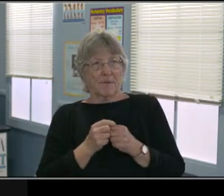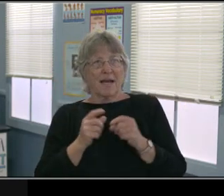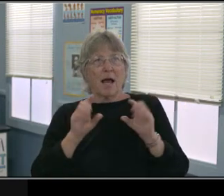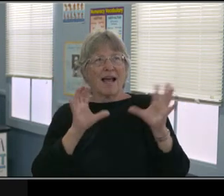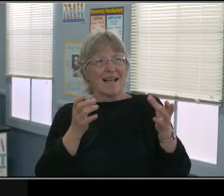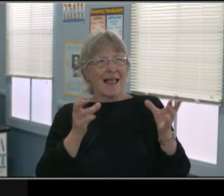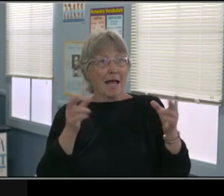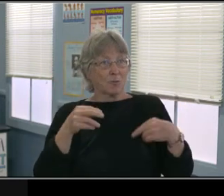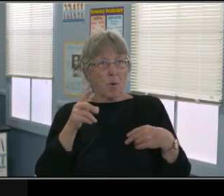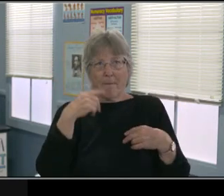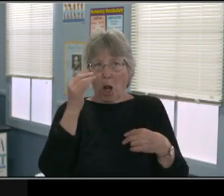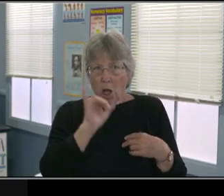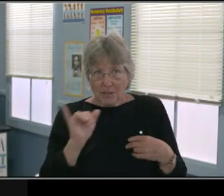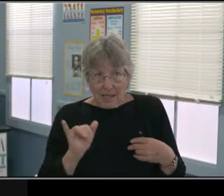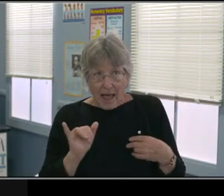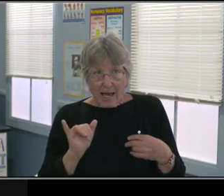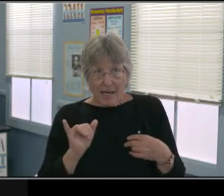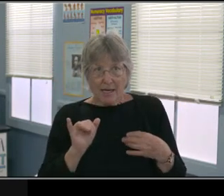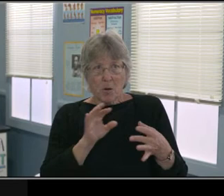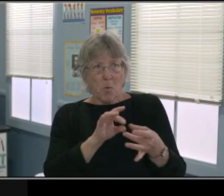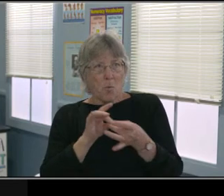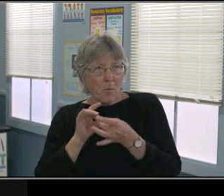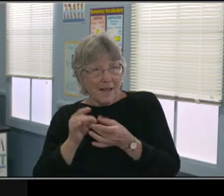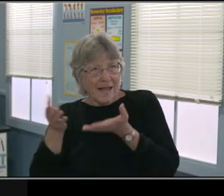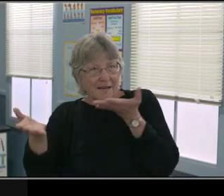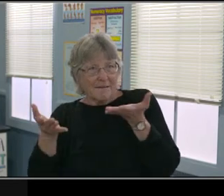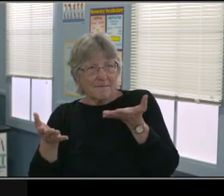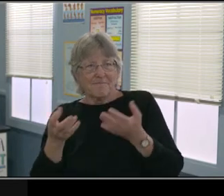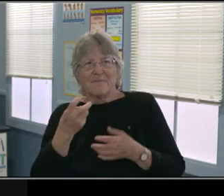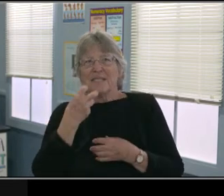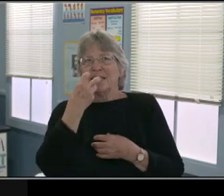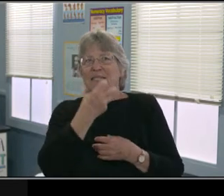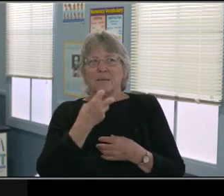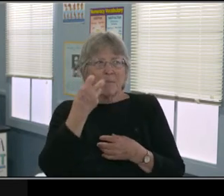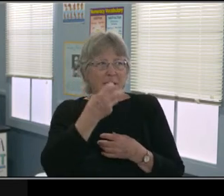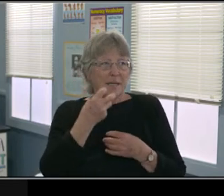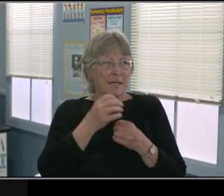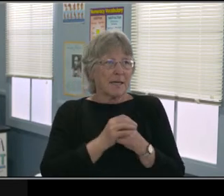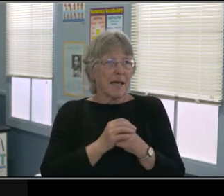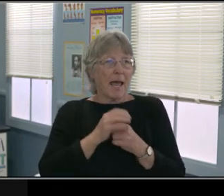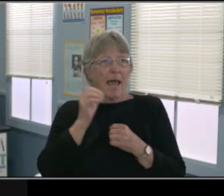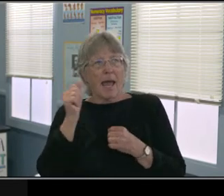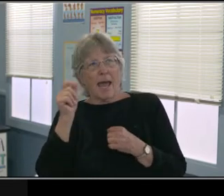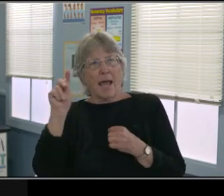of the DLP for both student and parents and teams, are the guiding questions.